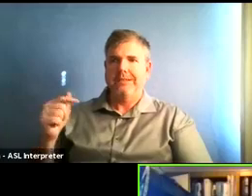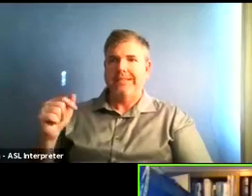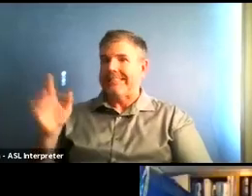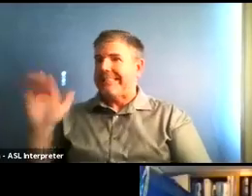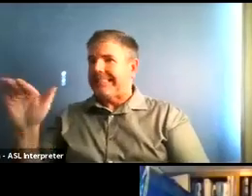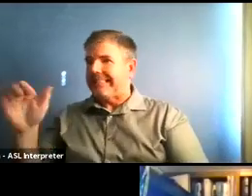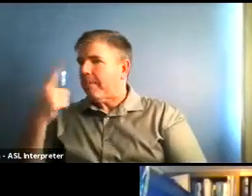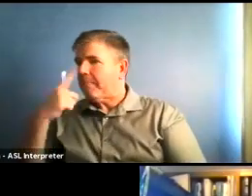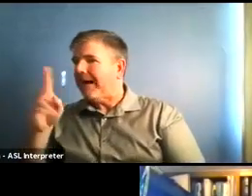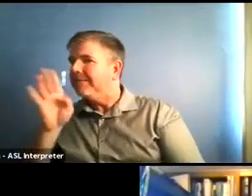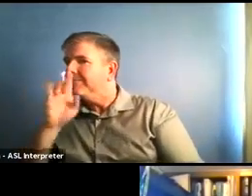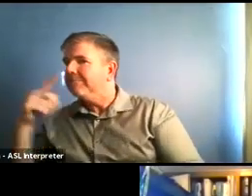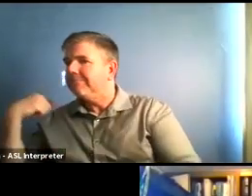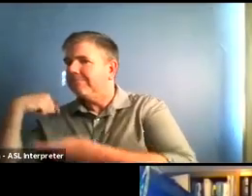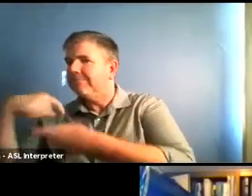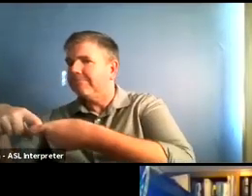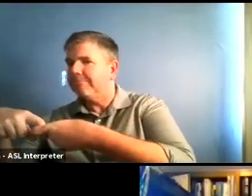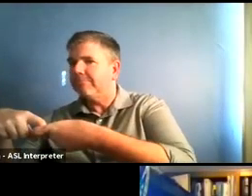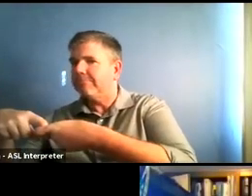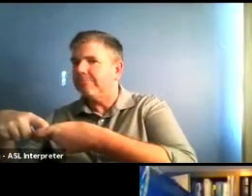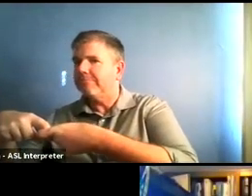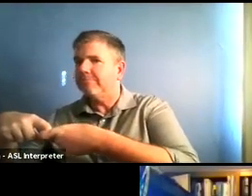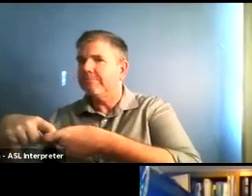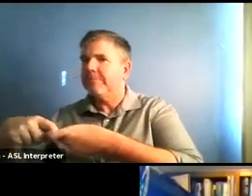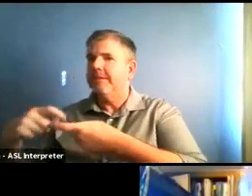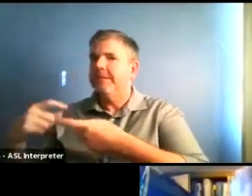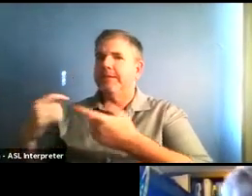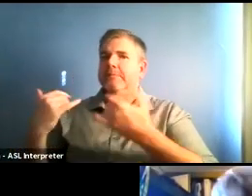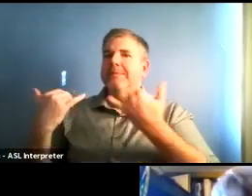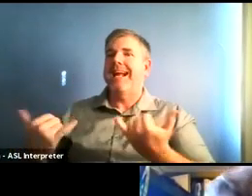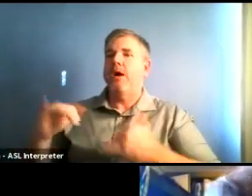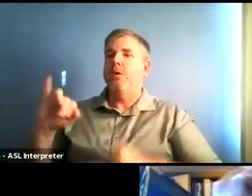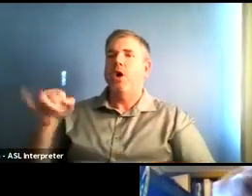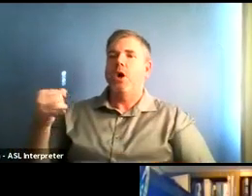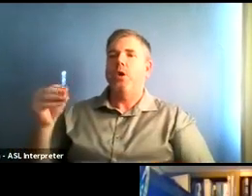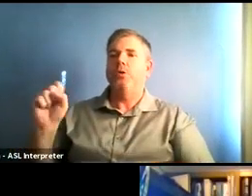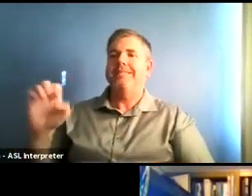COVID also hoselton aware that Sonoma is beneath oysters as young as the